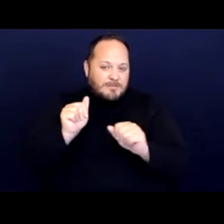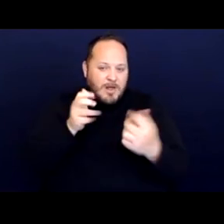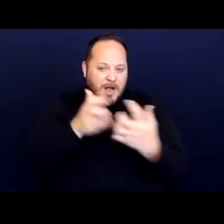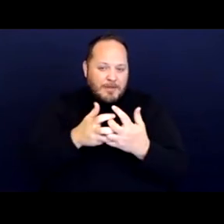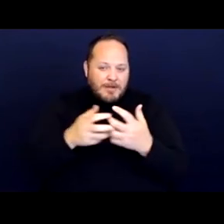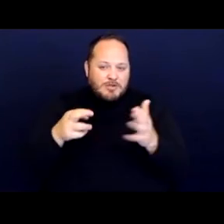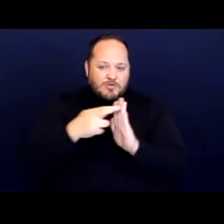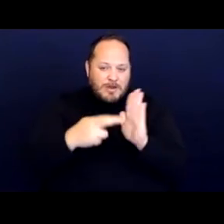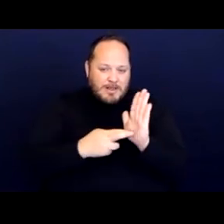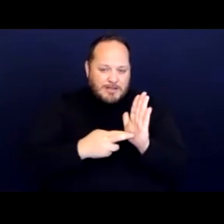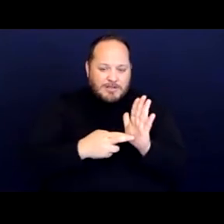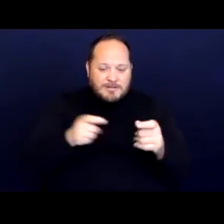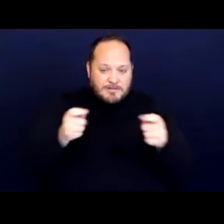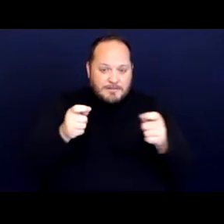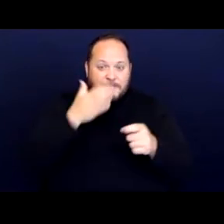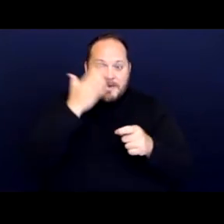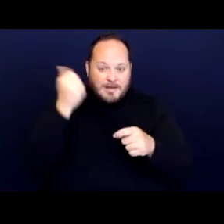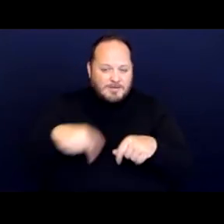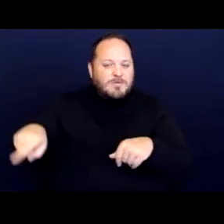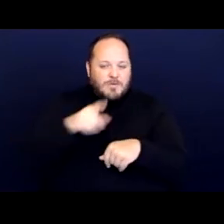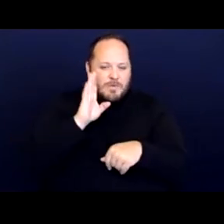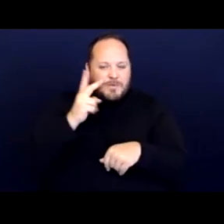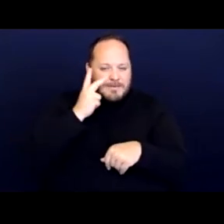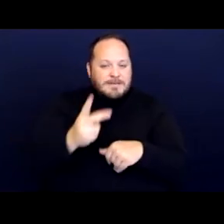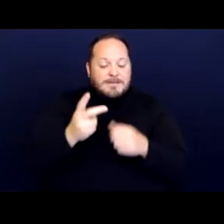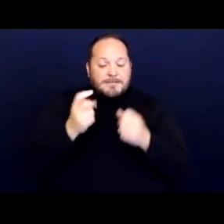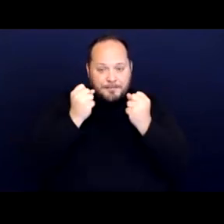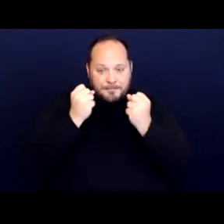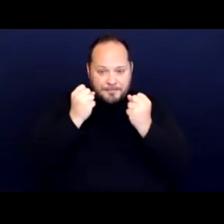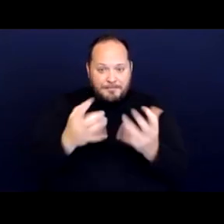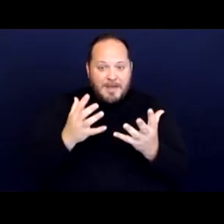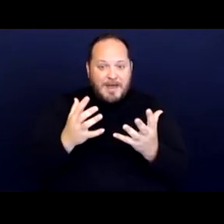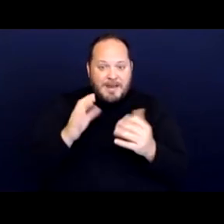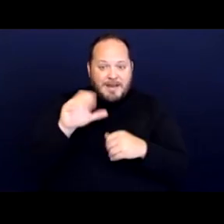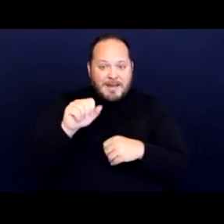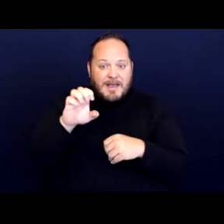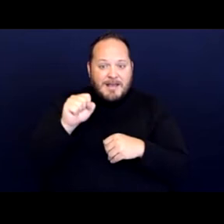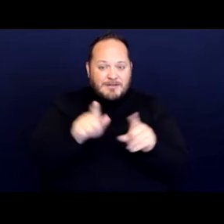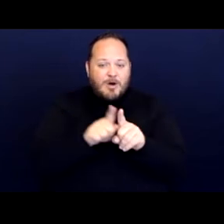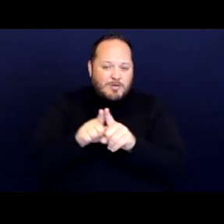because as we'll see many of the cases also utilize this law.